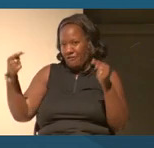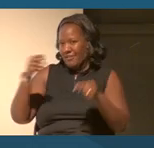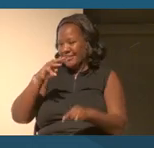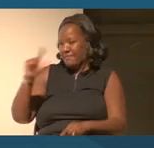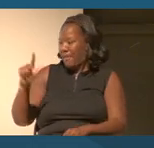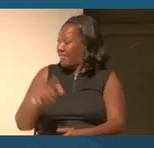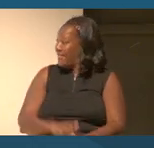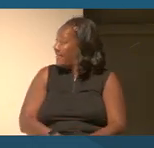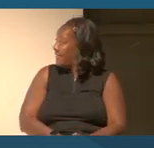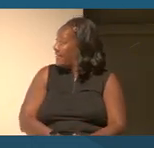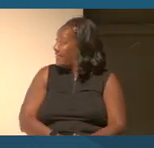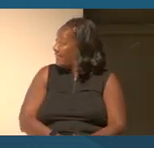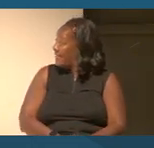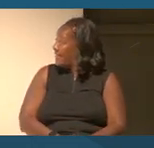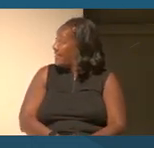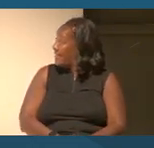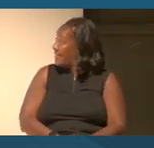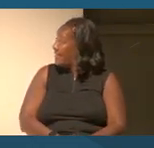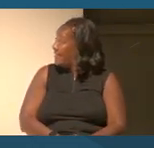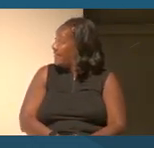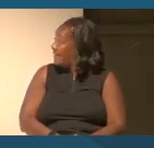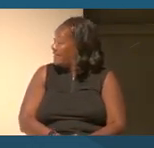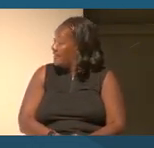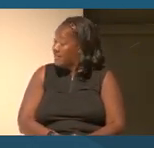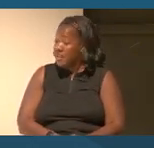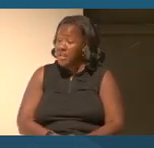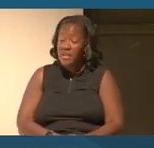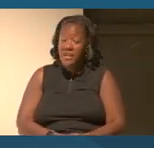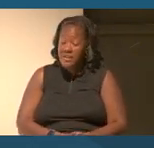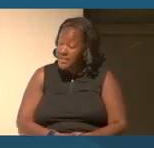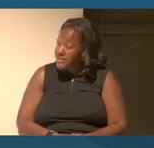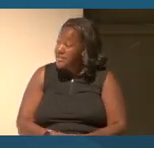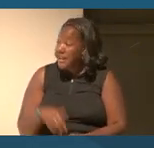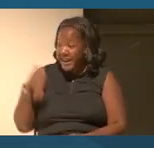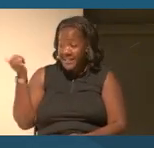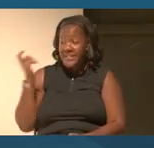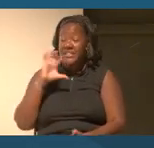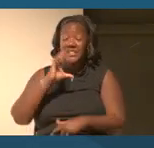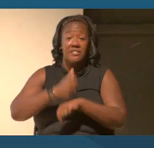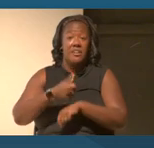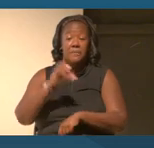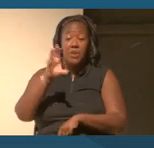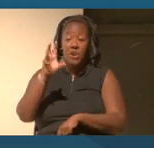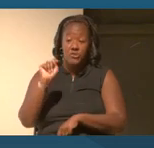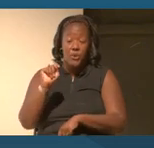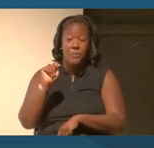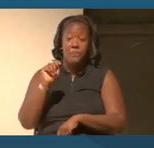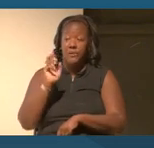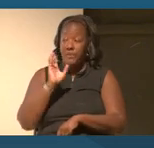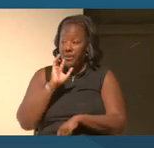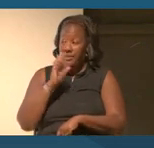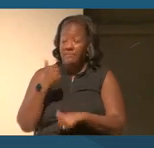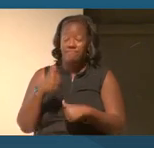may have wanted to say a little bit about last October and how they held it for you. Oh, yeah.